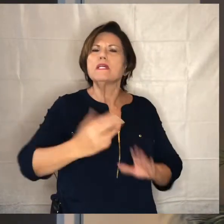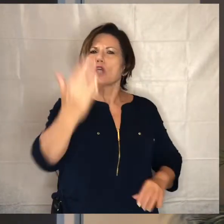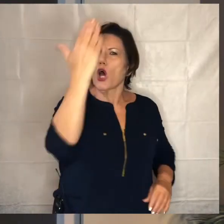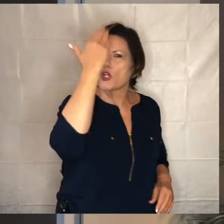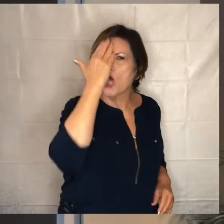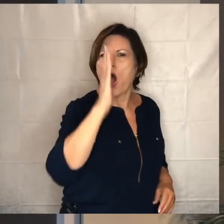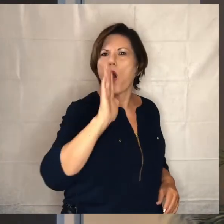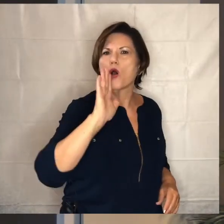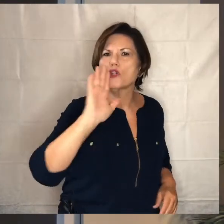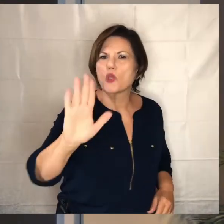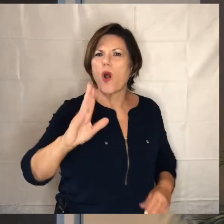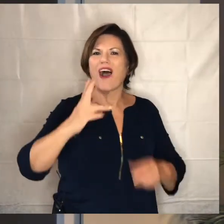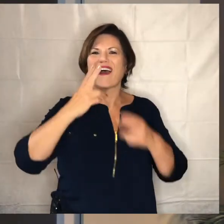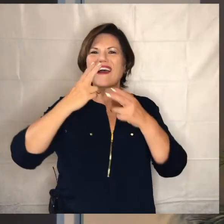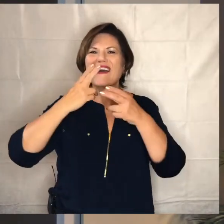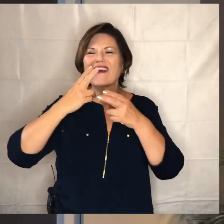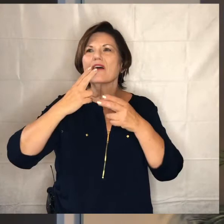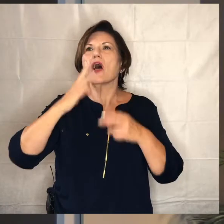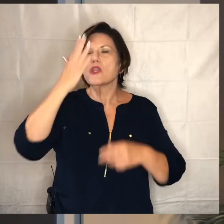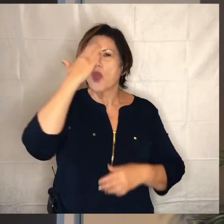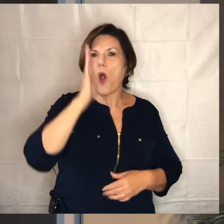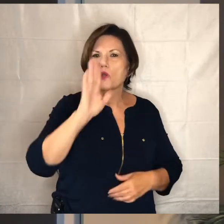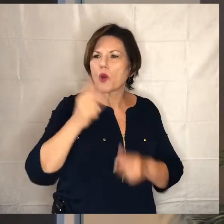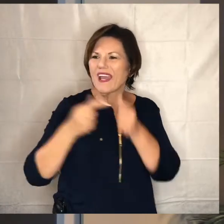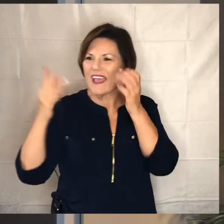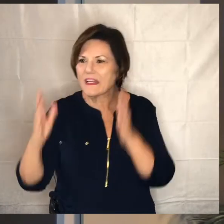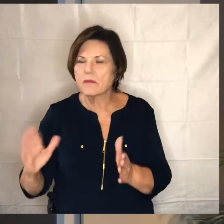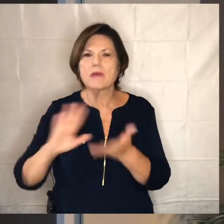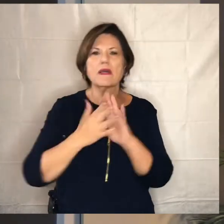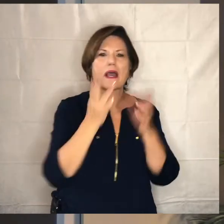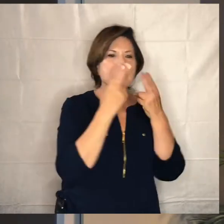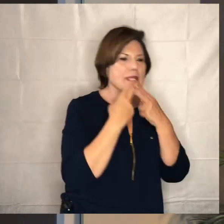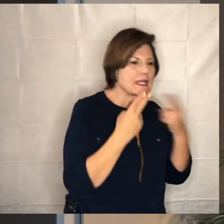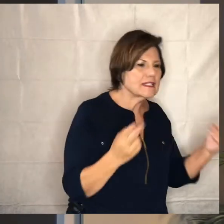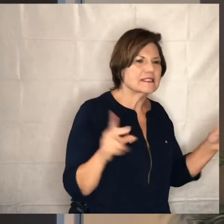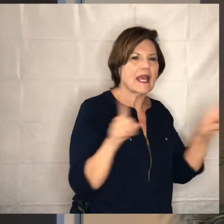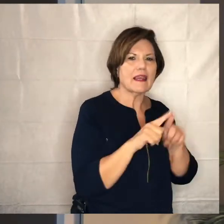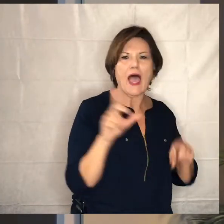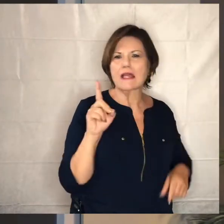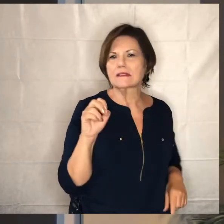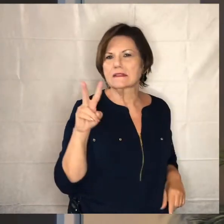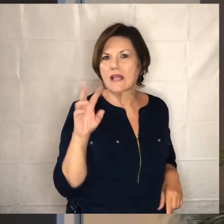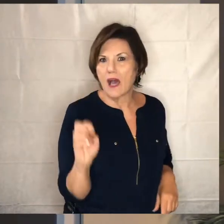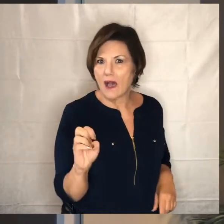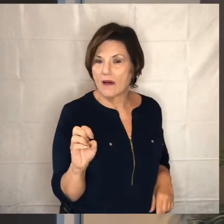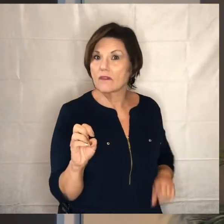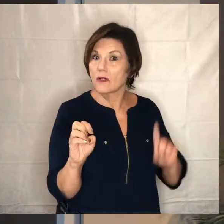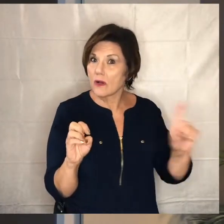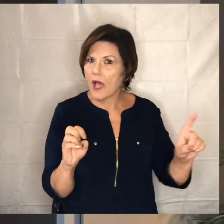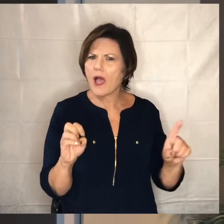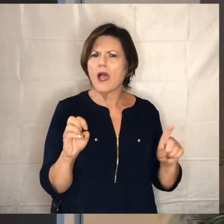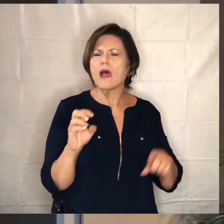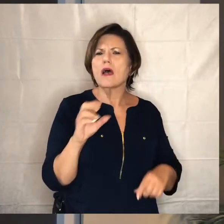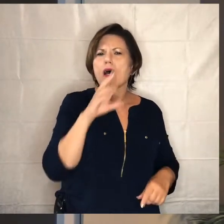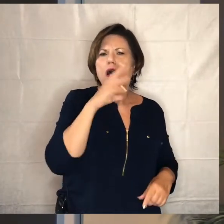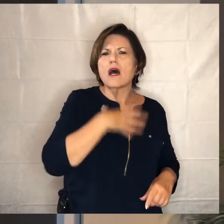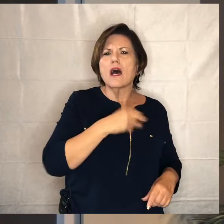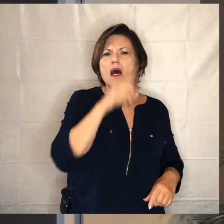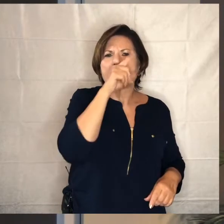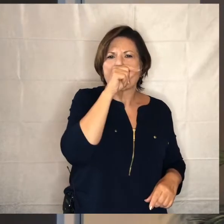be innocent as doves what does the dove represented well if you look at the baptism of jesus we recognize that the dove